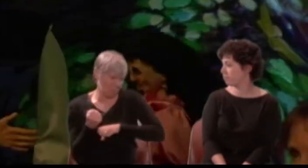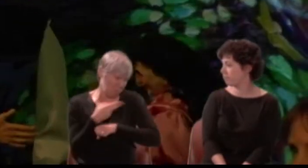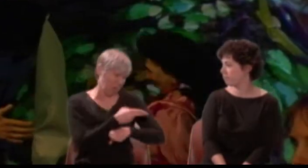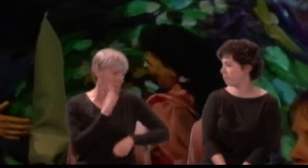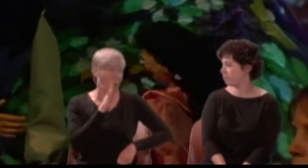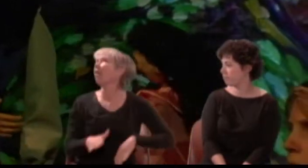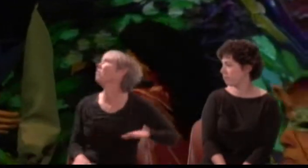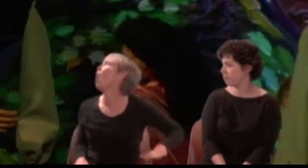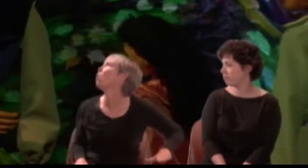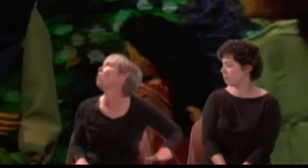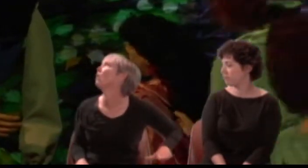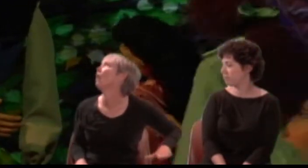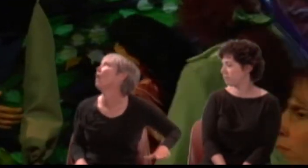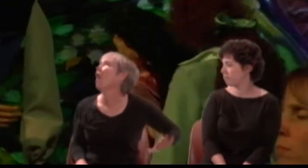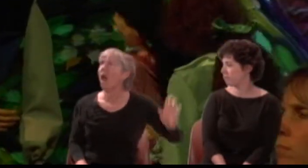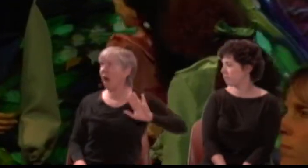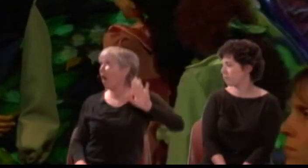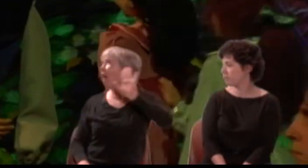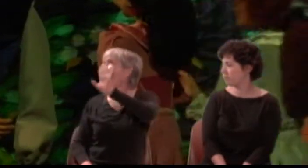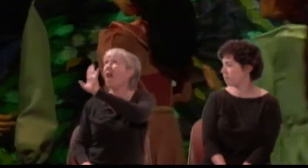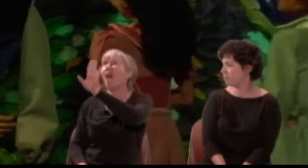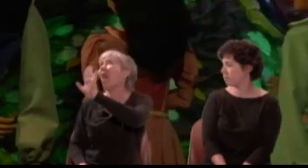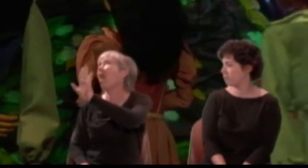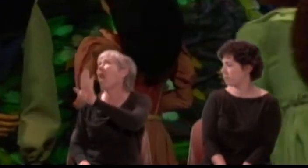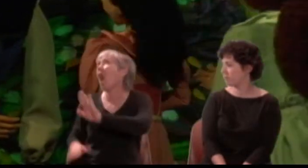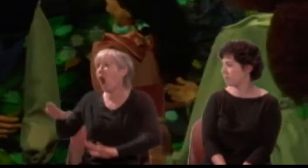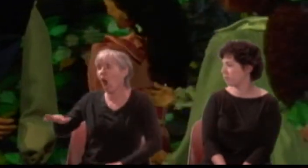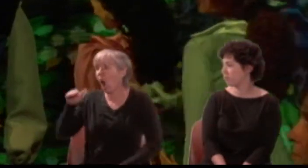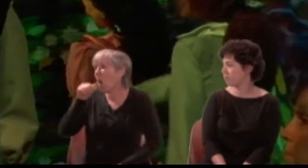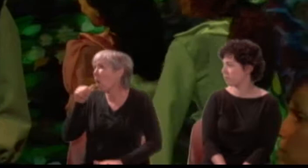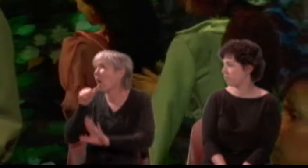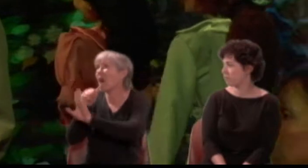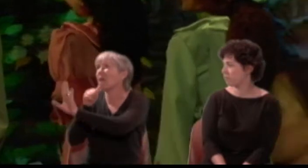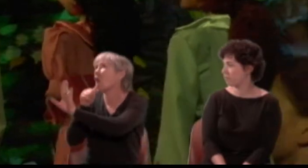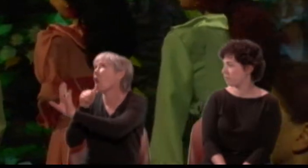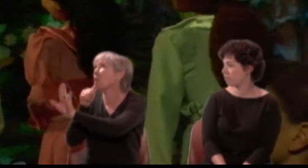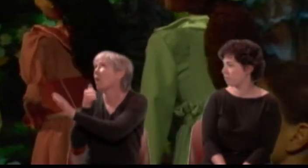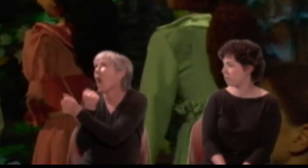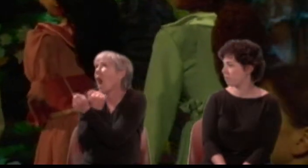Helena: Good Hermia, do not be so bitter with me. I evermore did love you, Hermia.